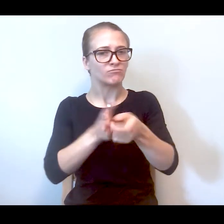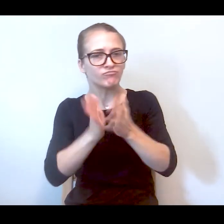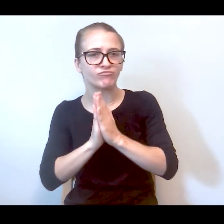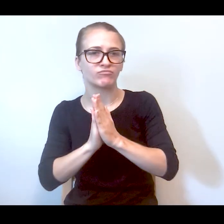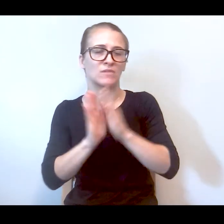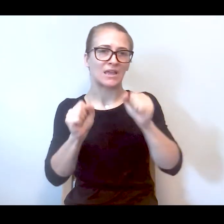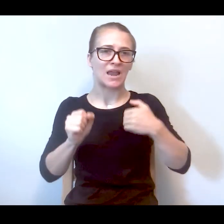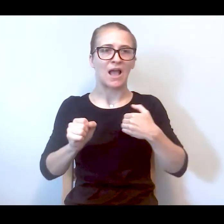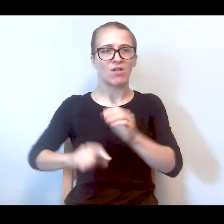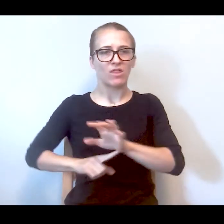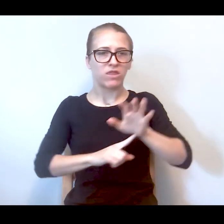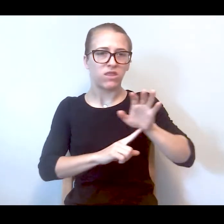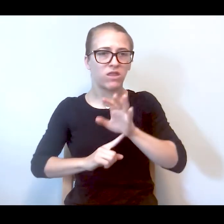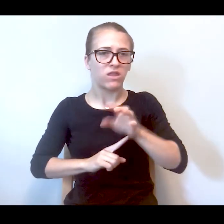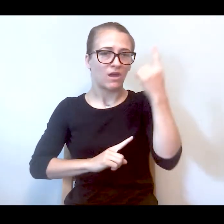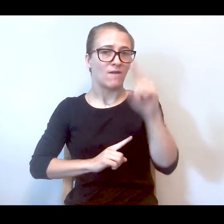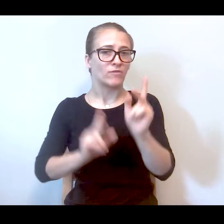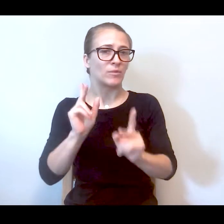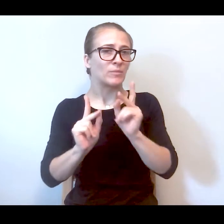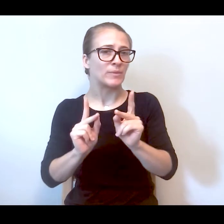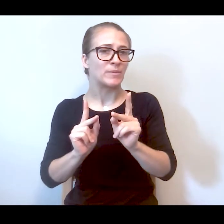successful. Gaining access to unredacted footage of